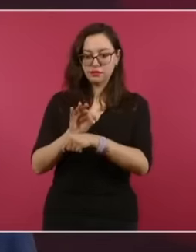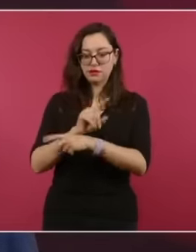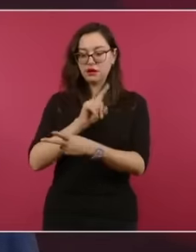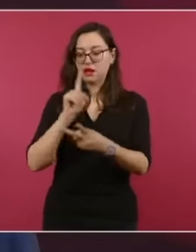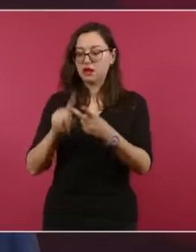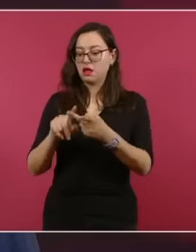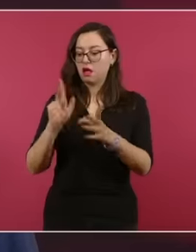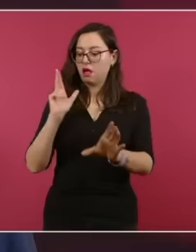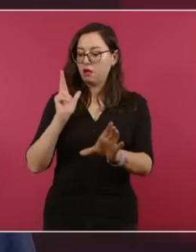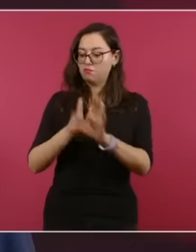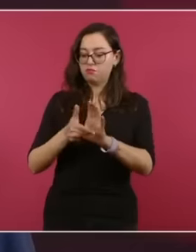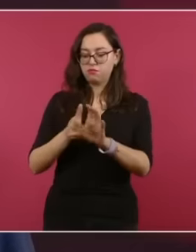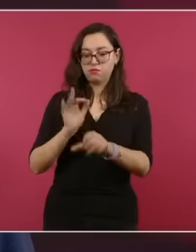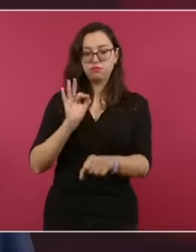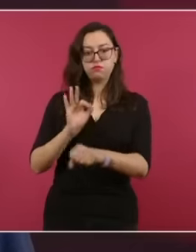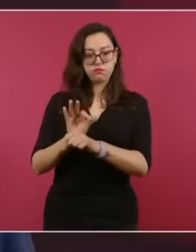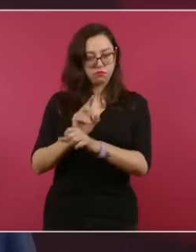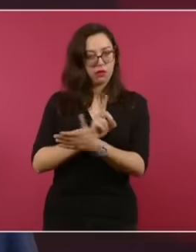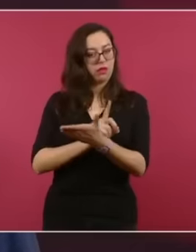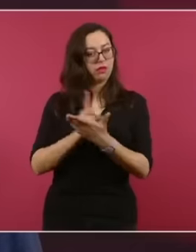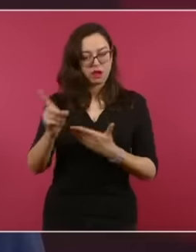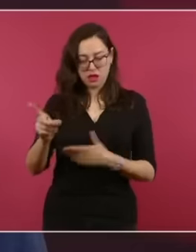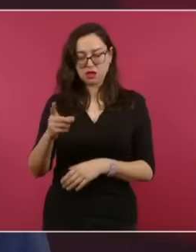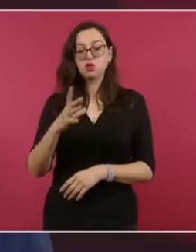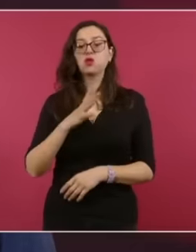asylum